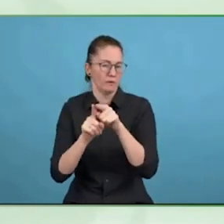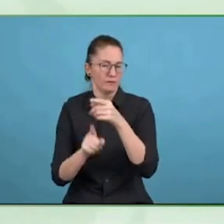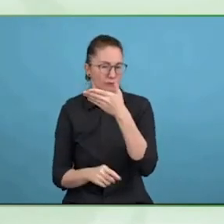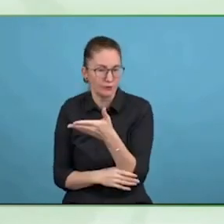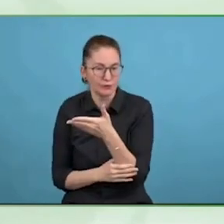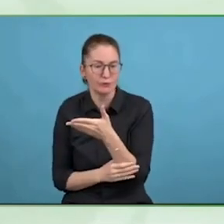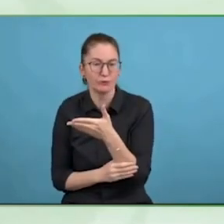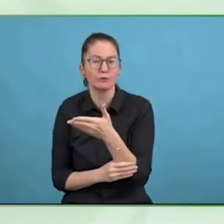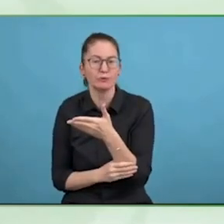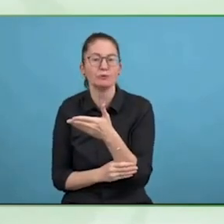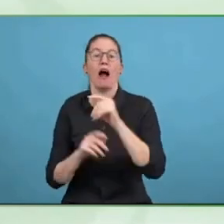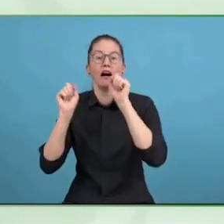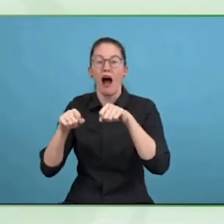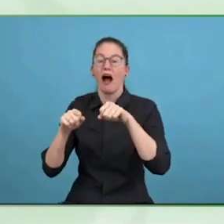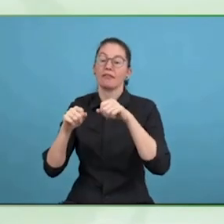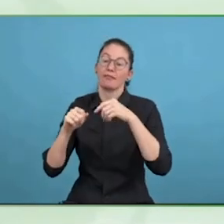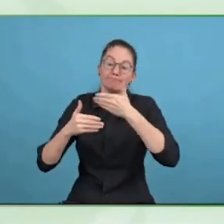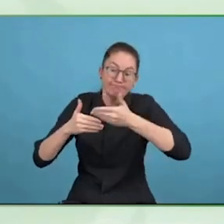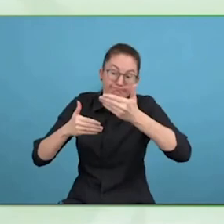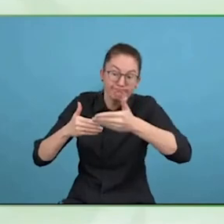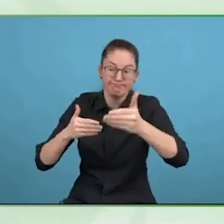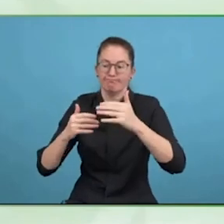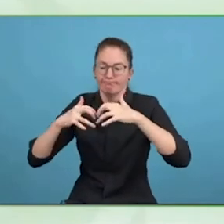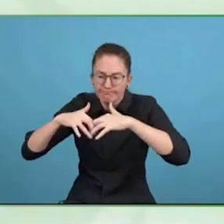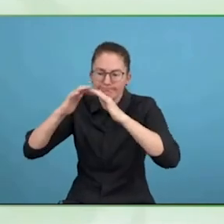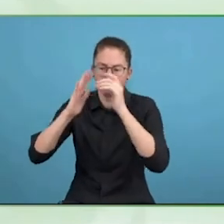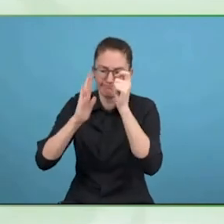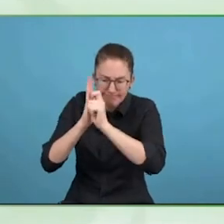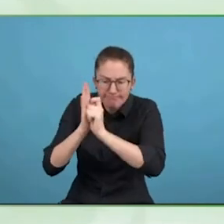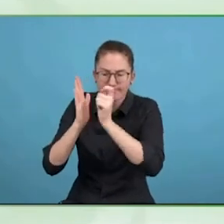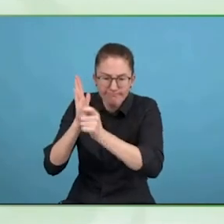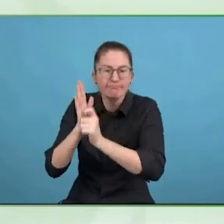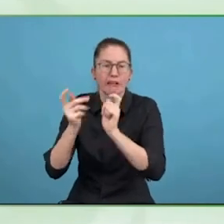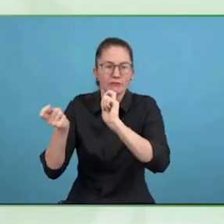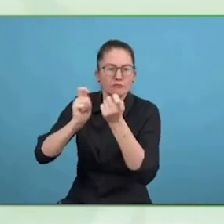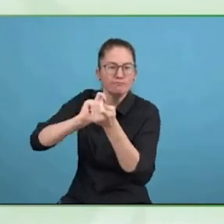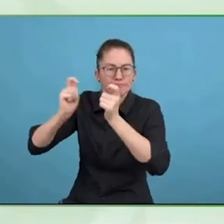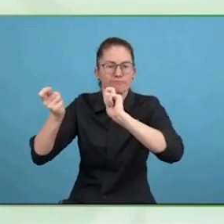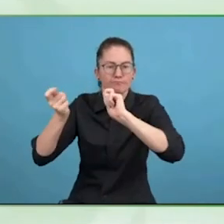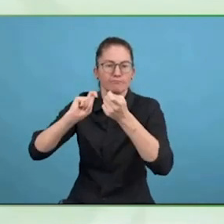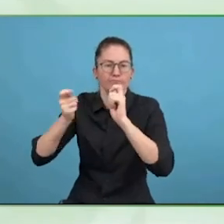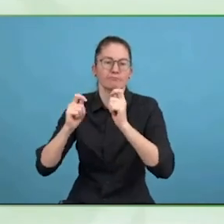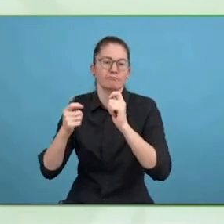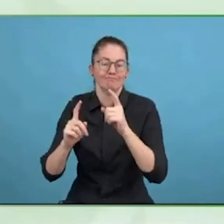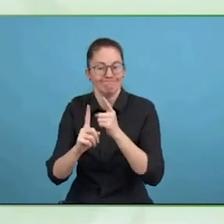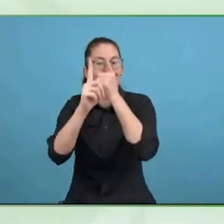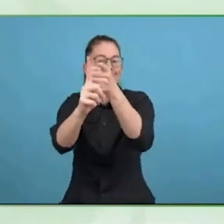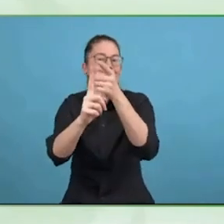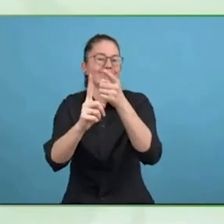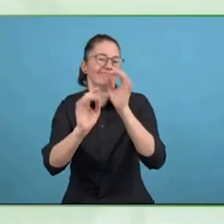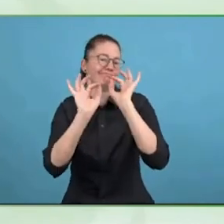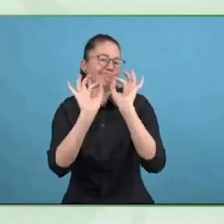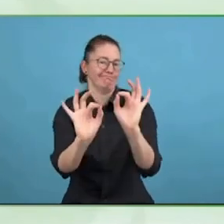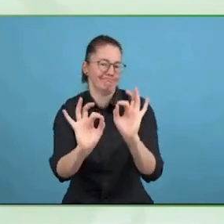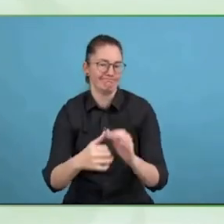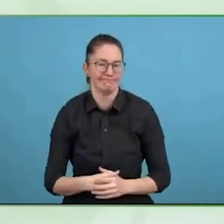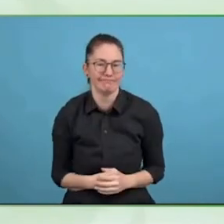are not only talking about digital solutions, but we still have to keep in mind the basic assistive technology that has already been in